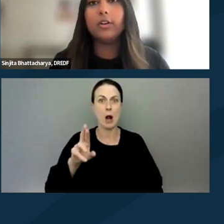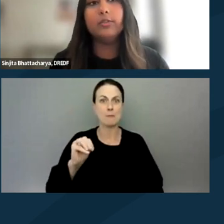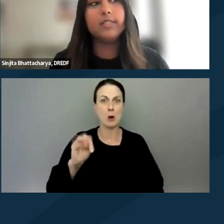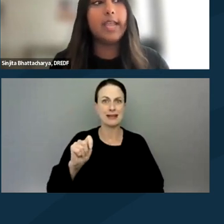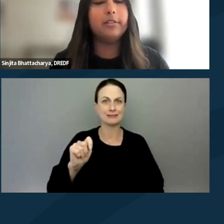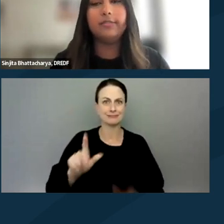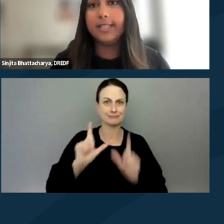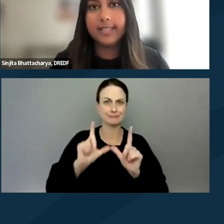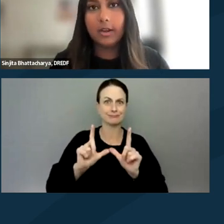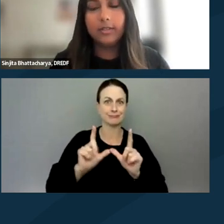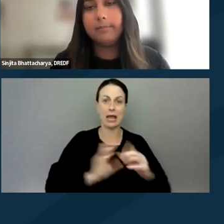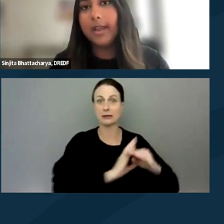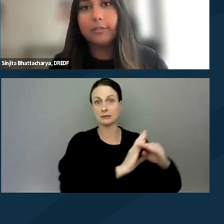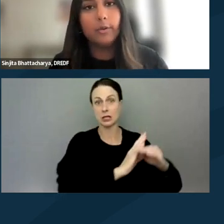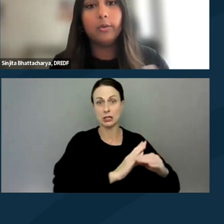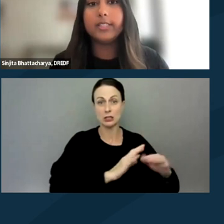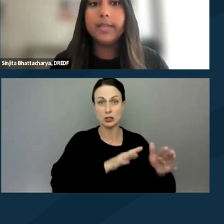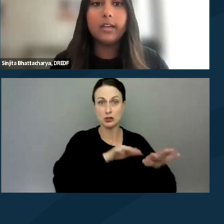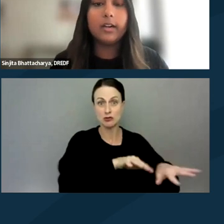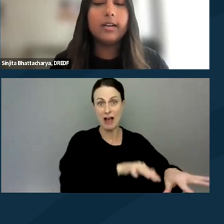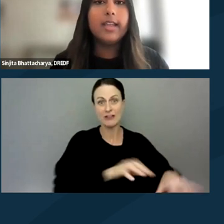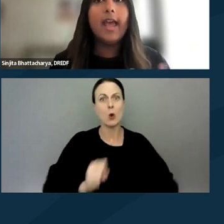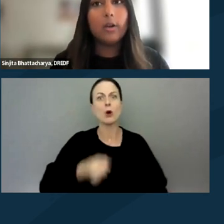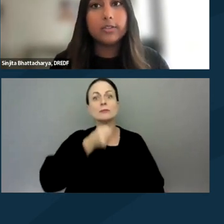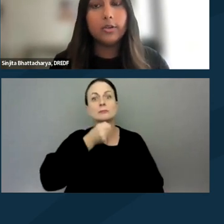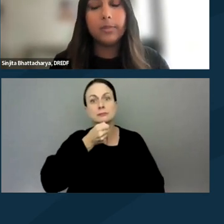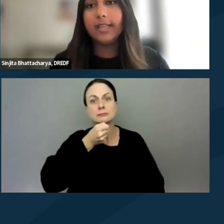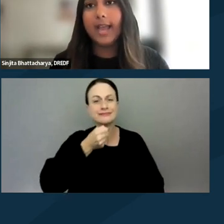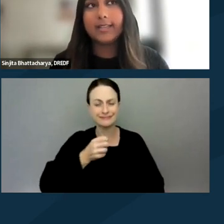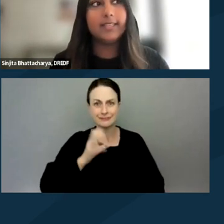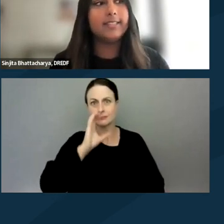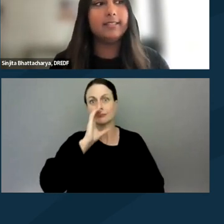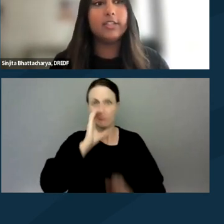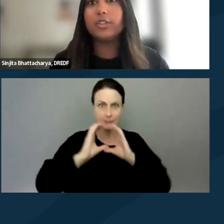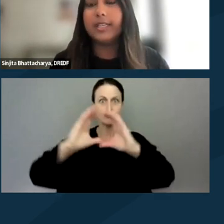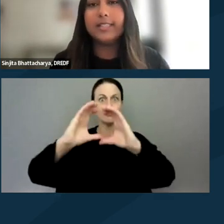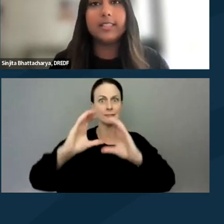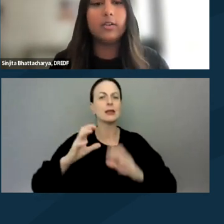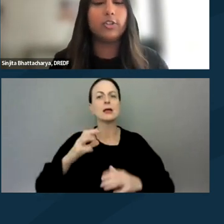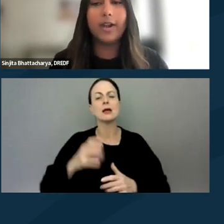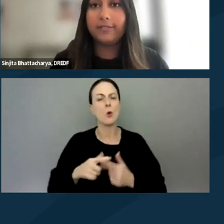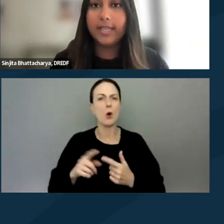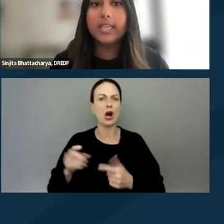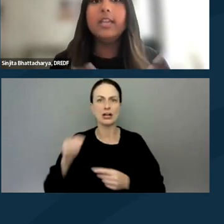or using amplified sound like a megaphone or speaker, and also blocking access to like streets or traffic.